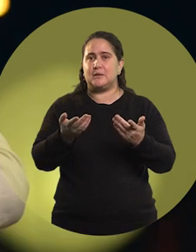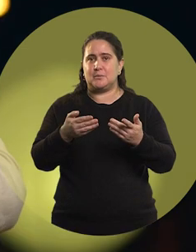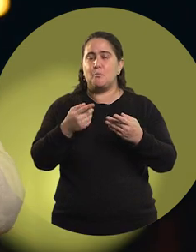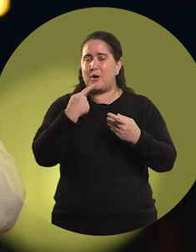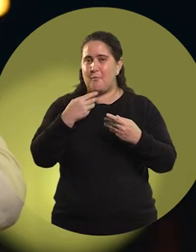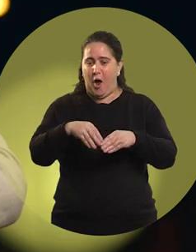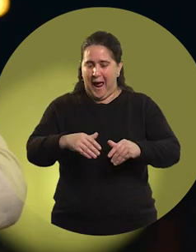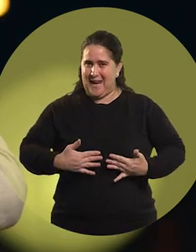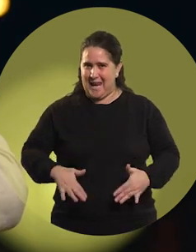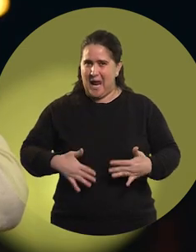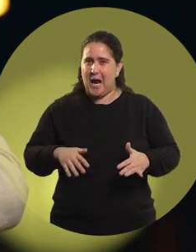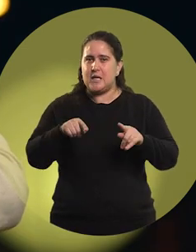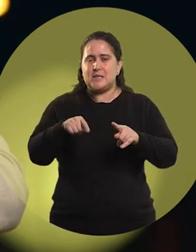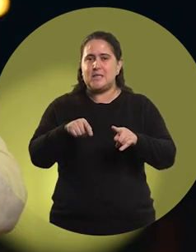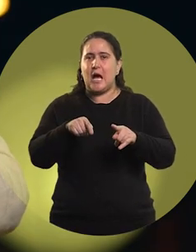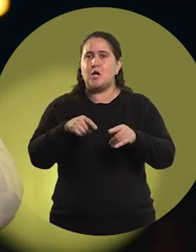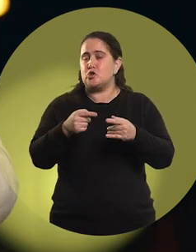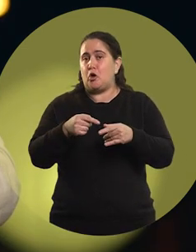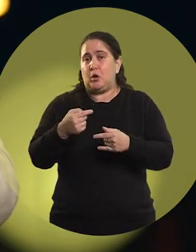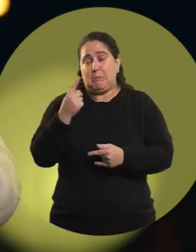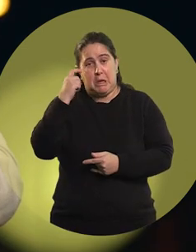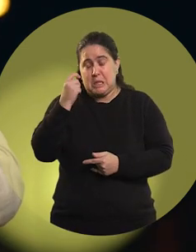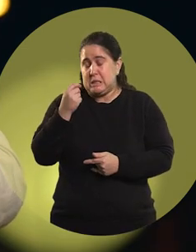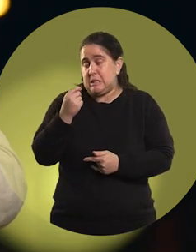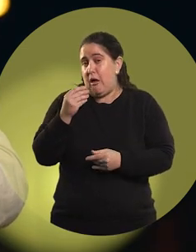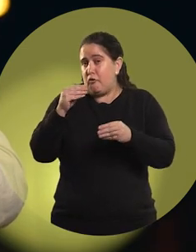Sand is a surface in which I do not have much experience